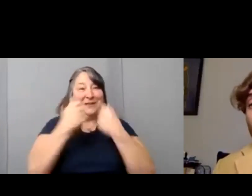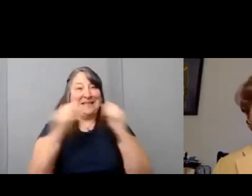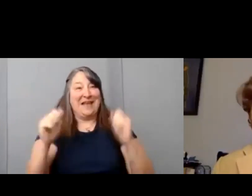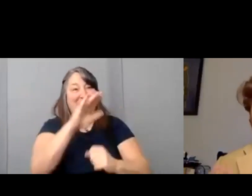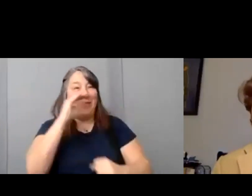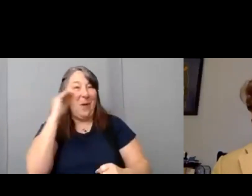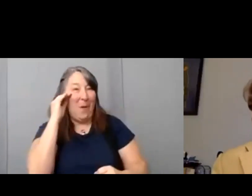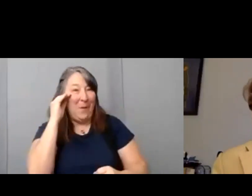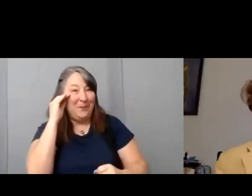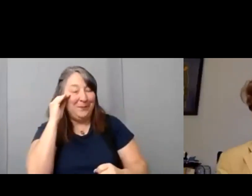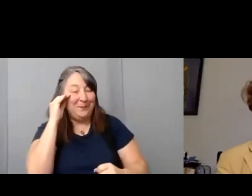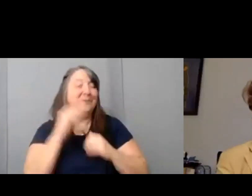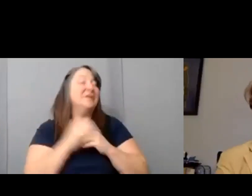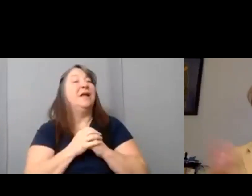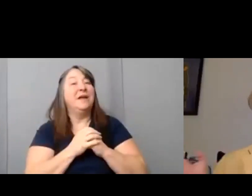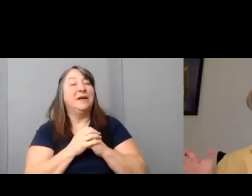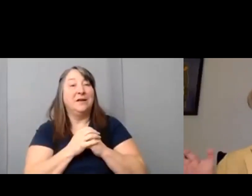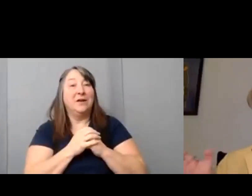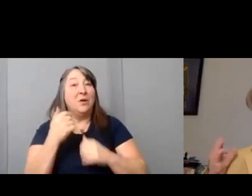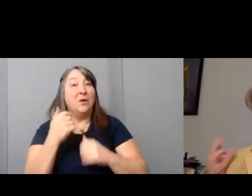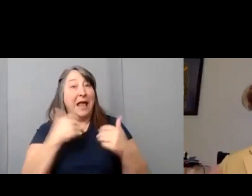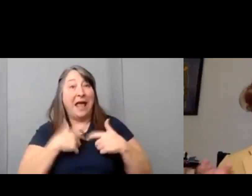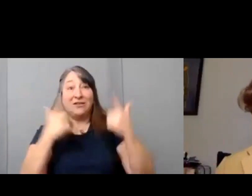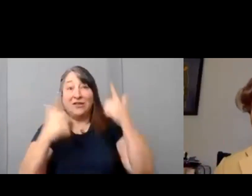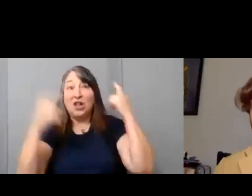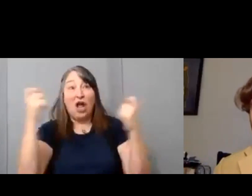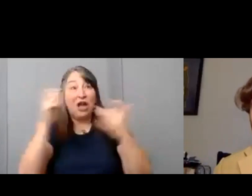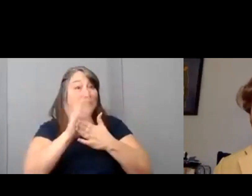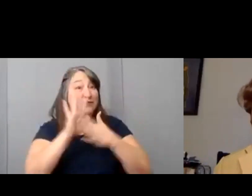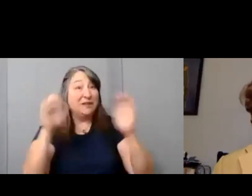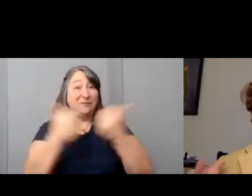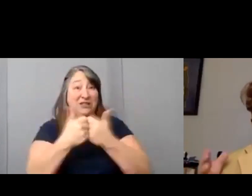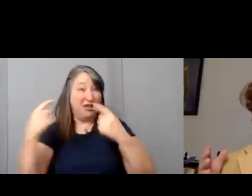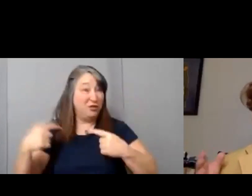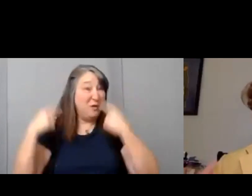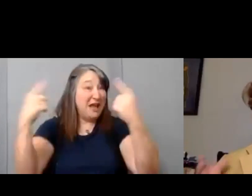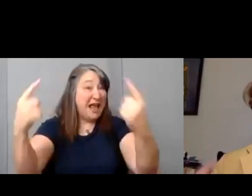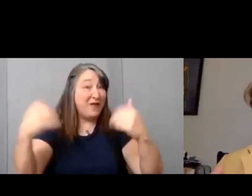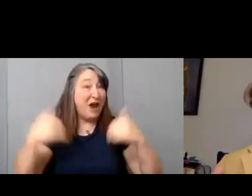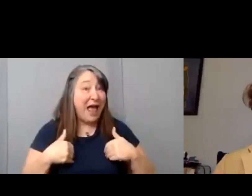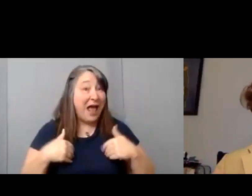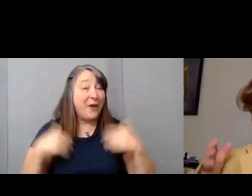Well we ended up having the largest film challenge we ever had, and I am so honored that we are